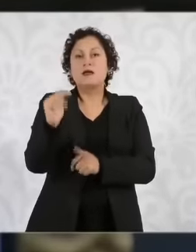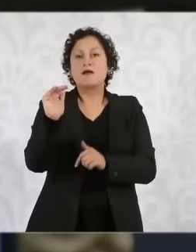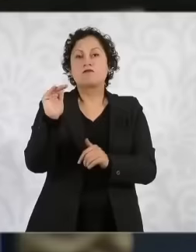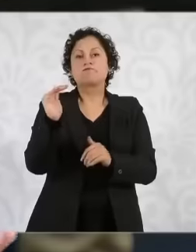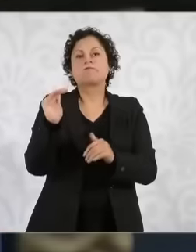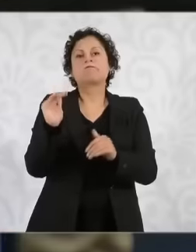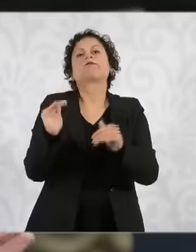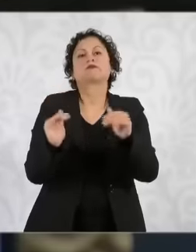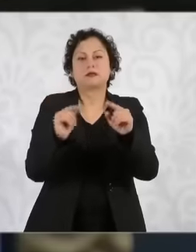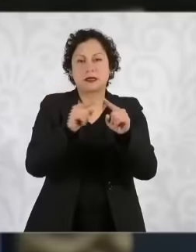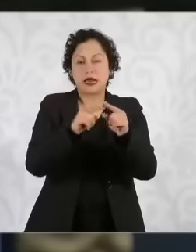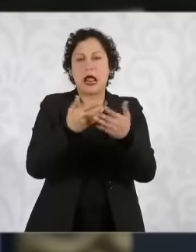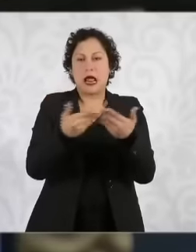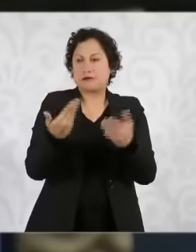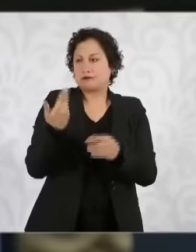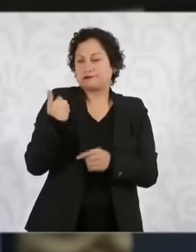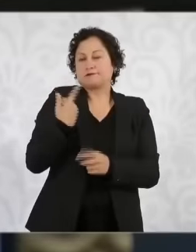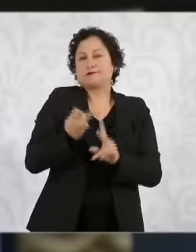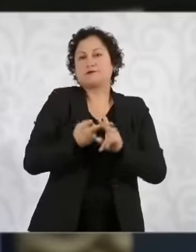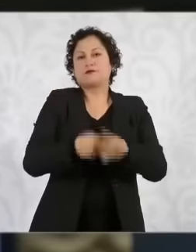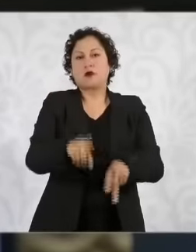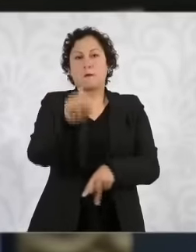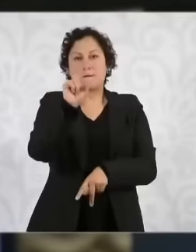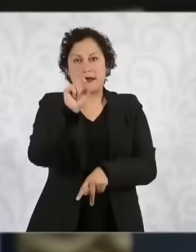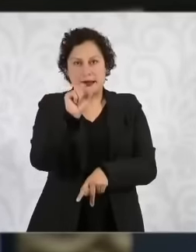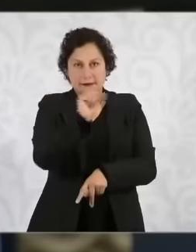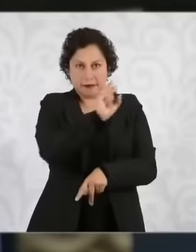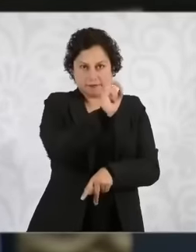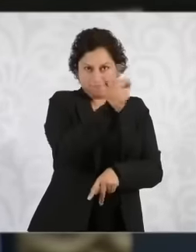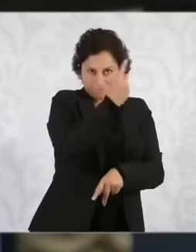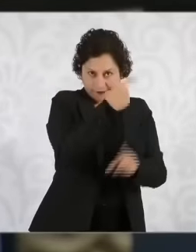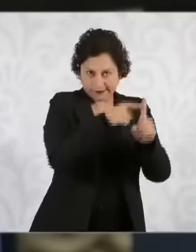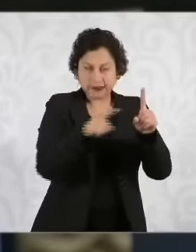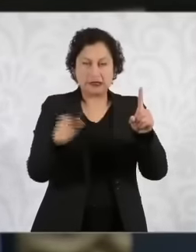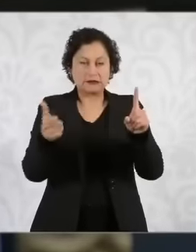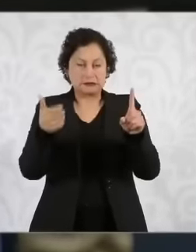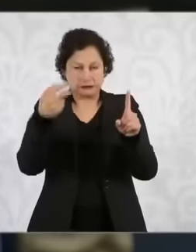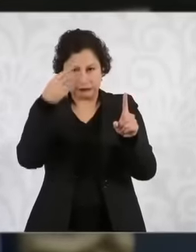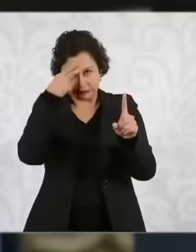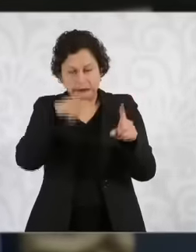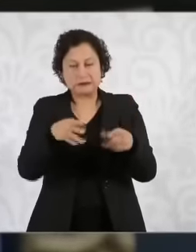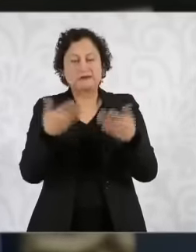and also about the fact that there has been a cut in the growth projection for 2025.